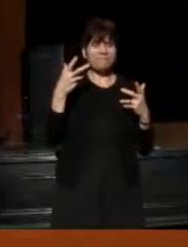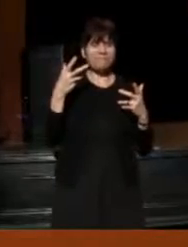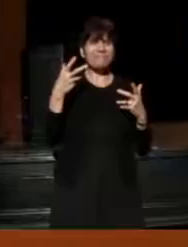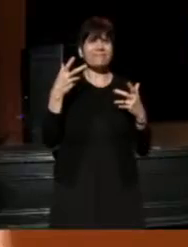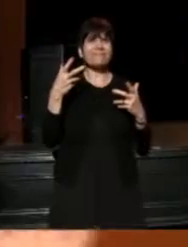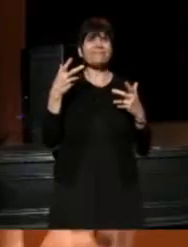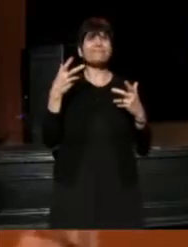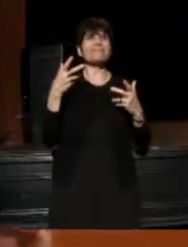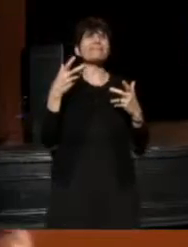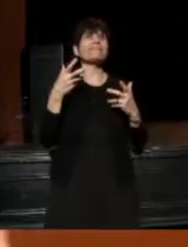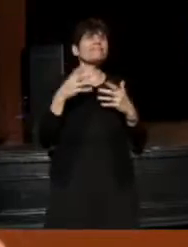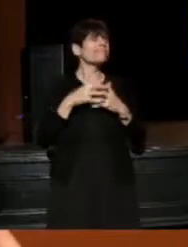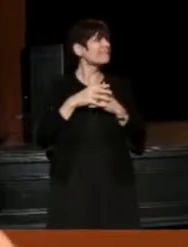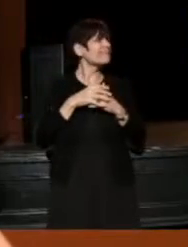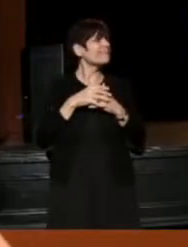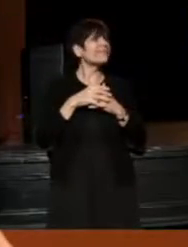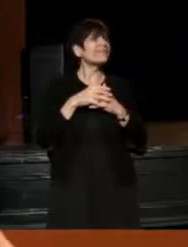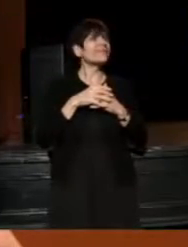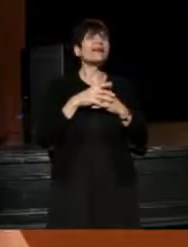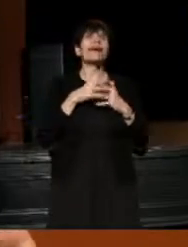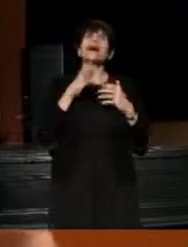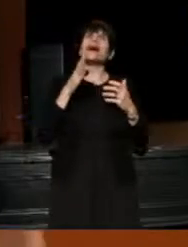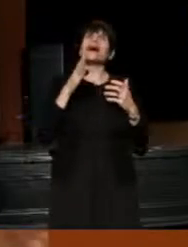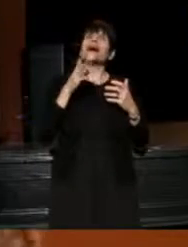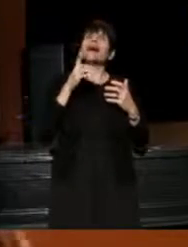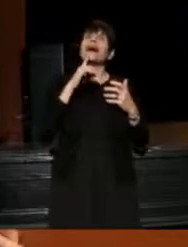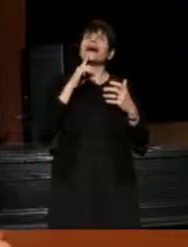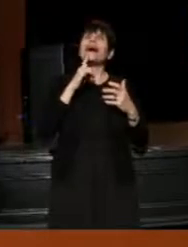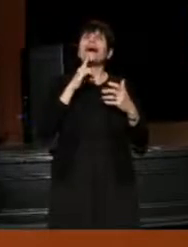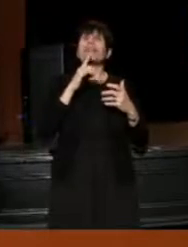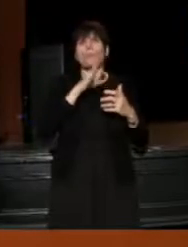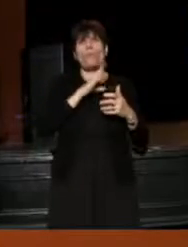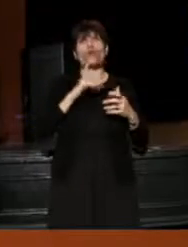but I'll get away with it because I've been there so long.